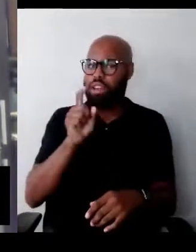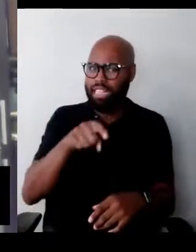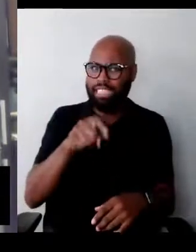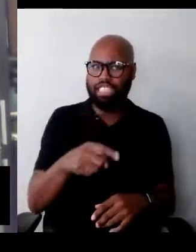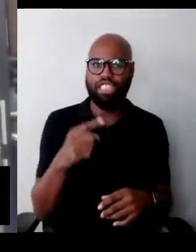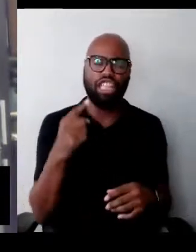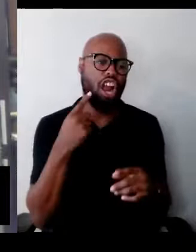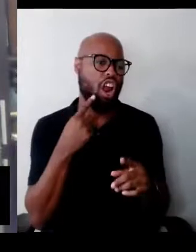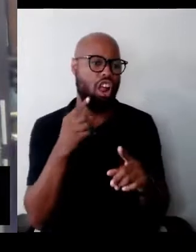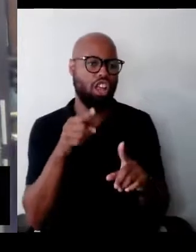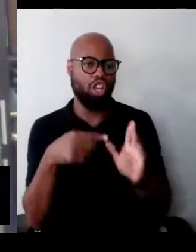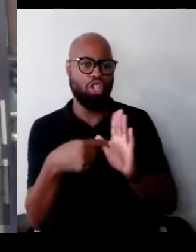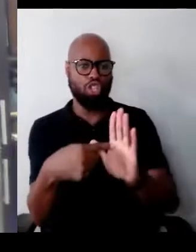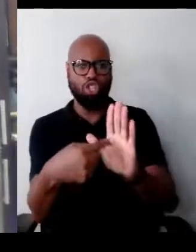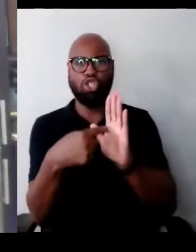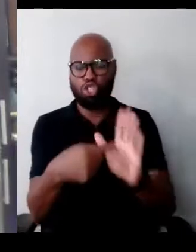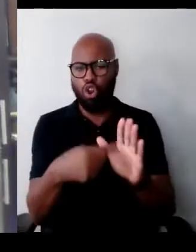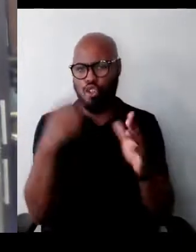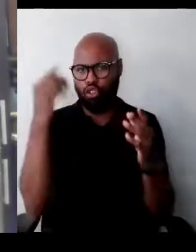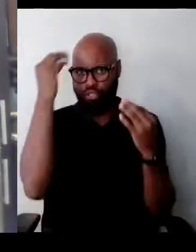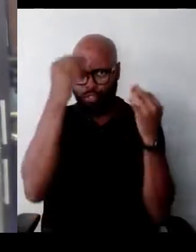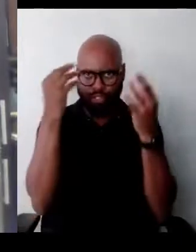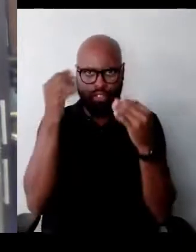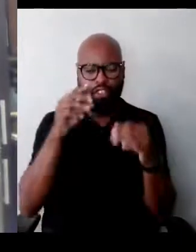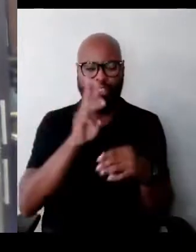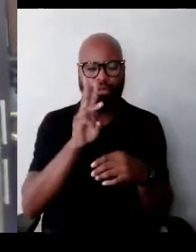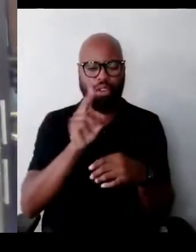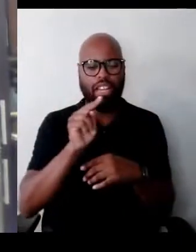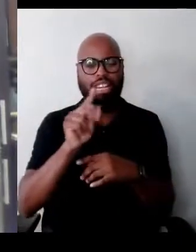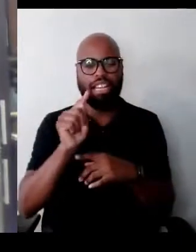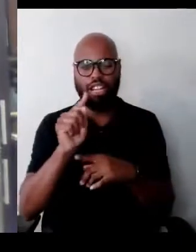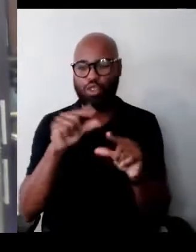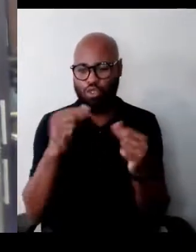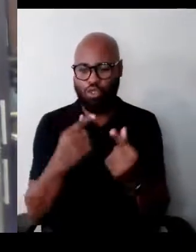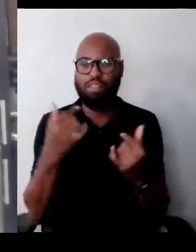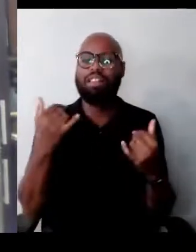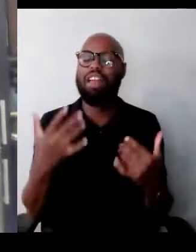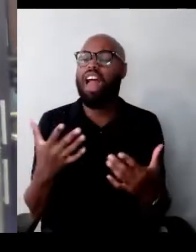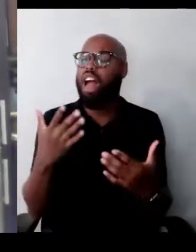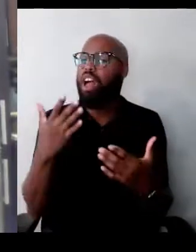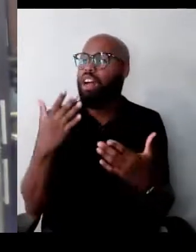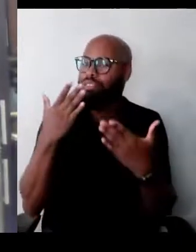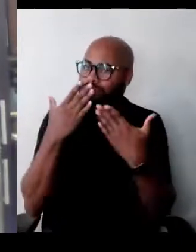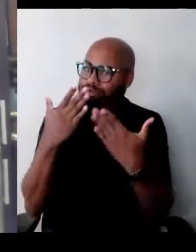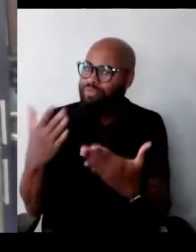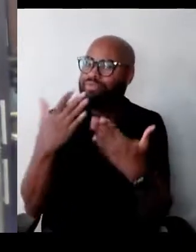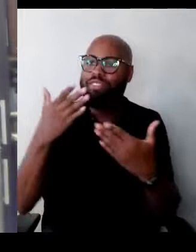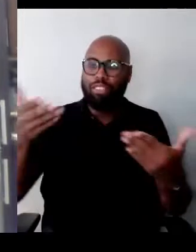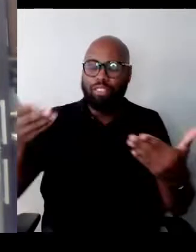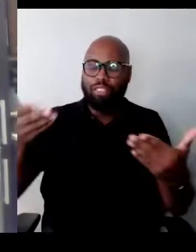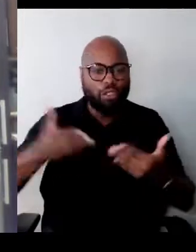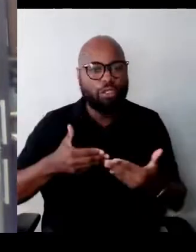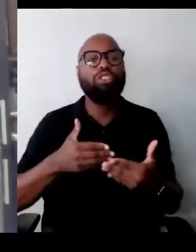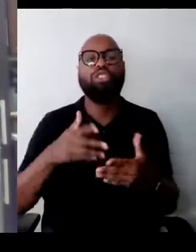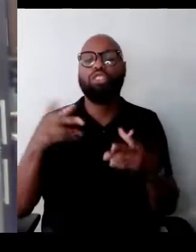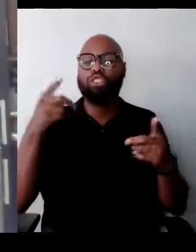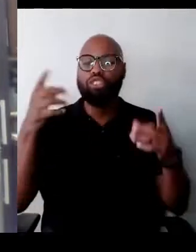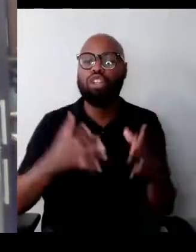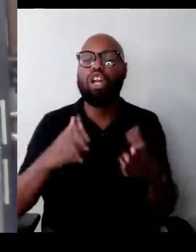And now I am pleased to introduce WNET's Director of Community Partnerships and the curator